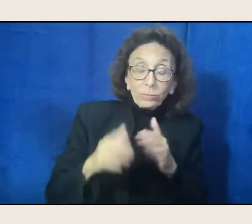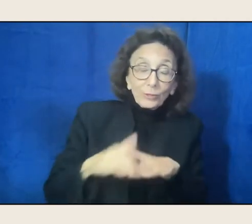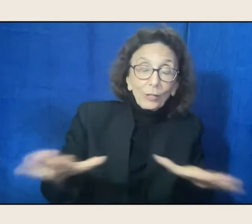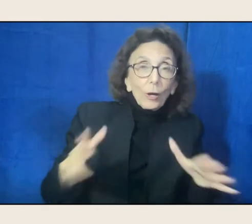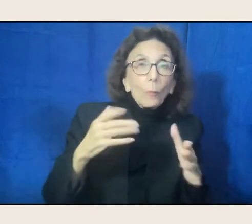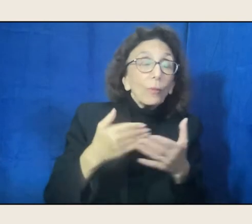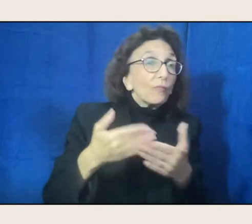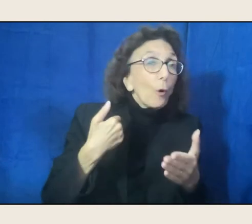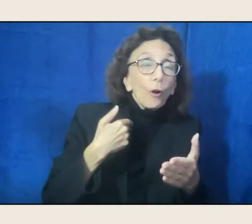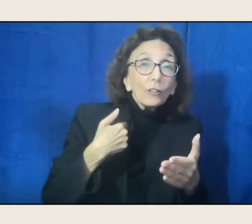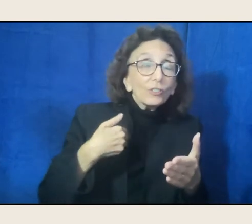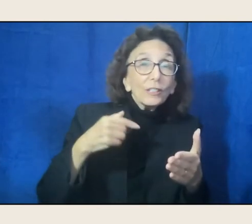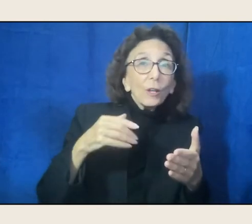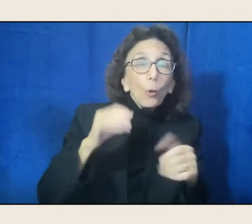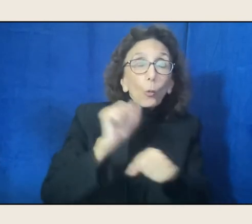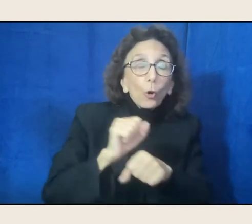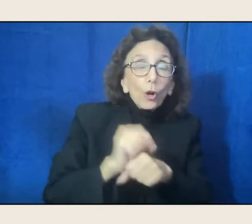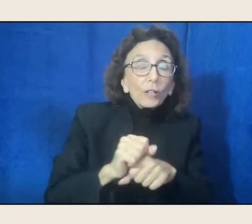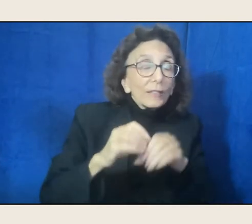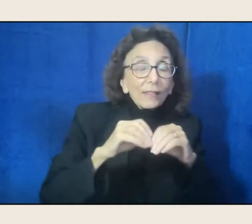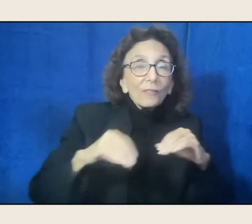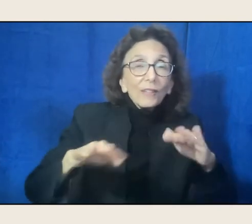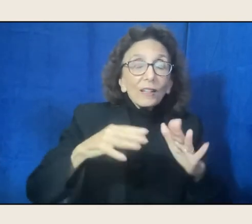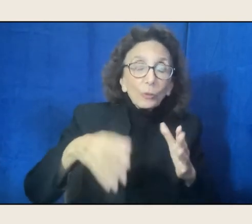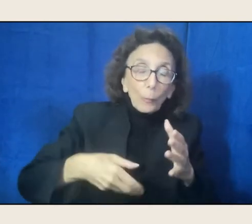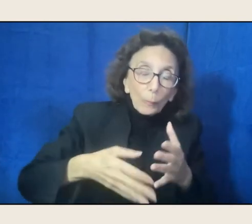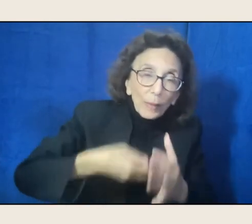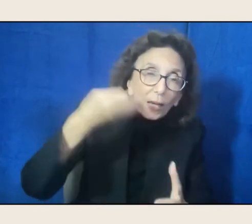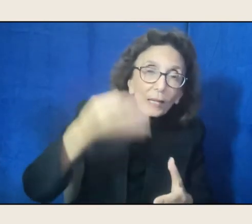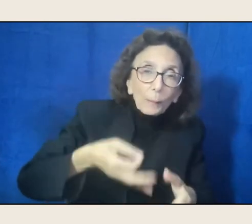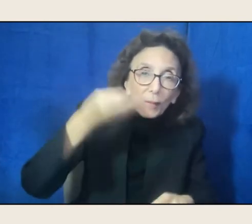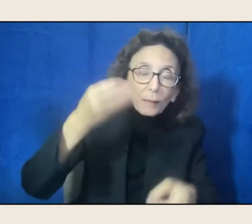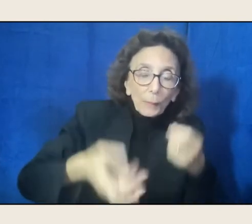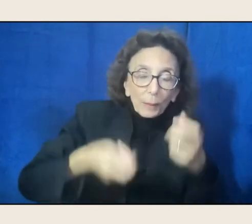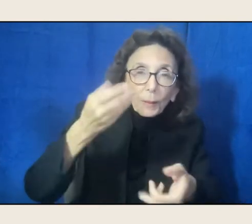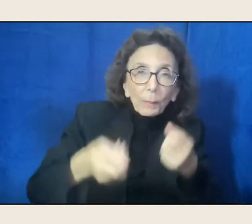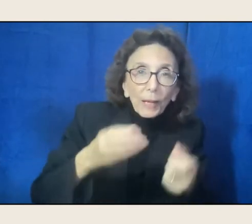picking cotton and green beans. Before she got married,